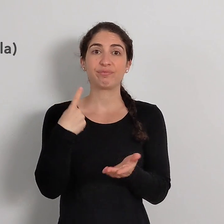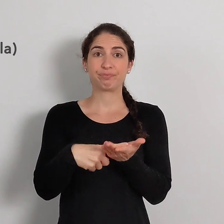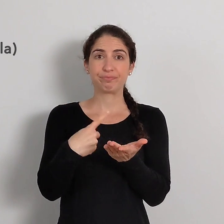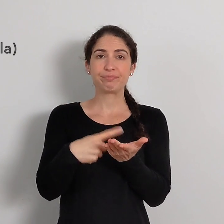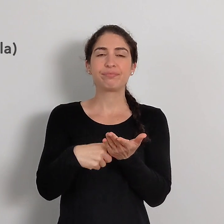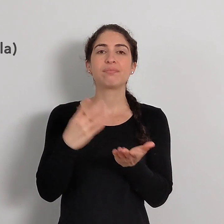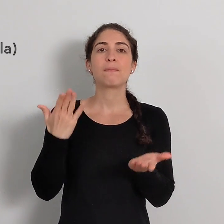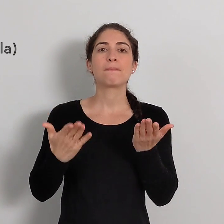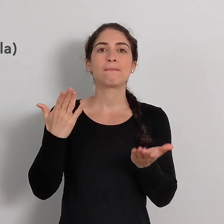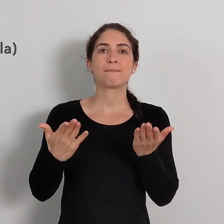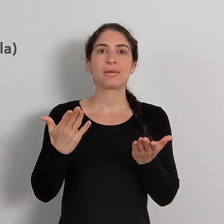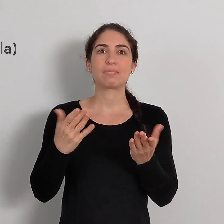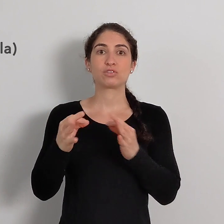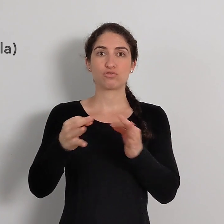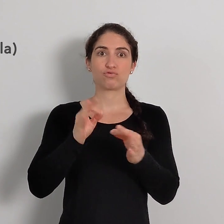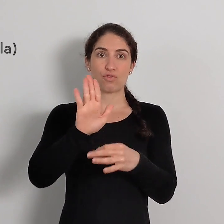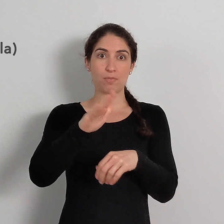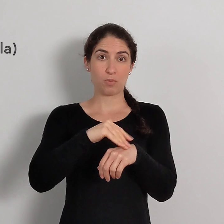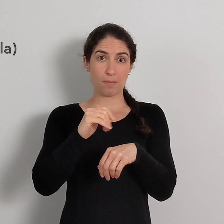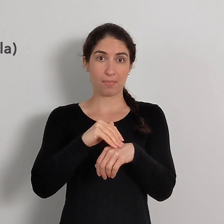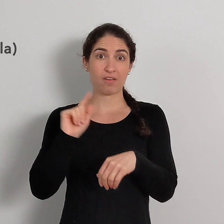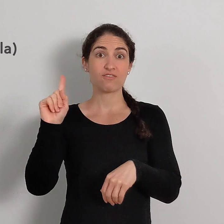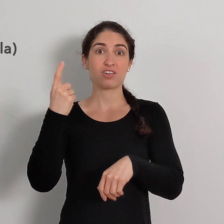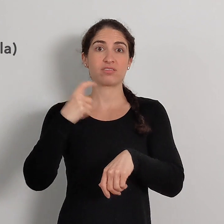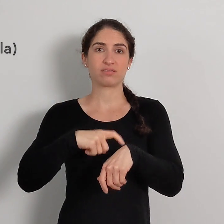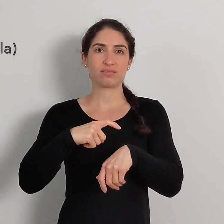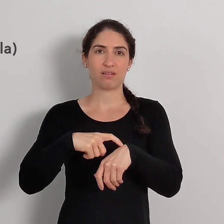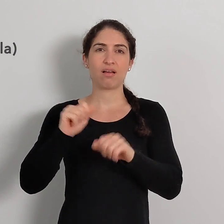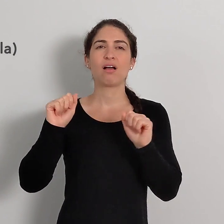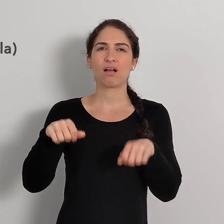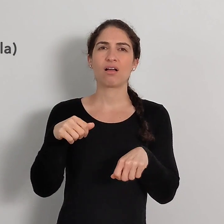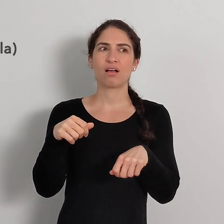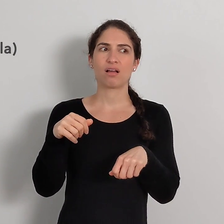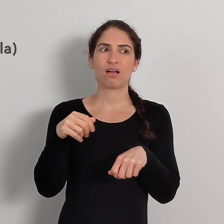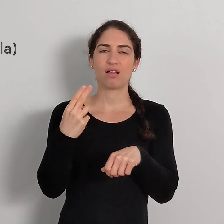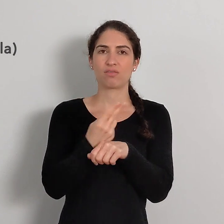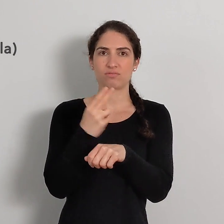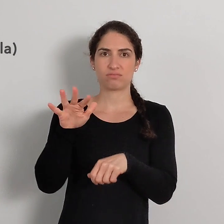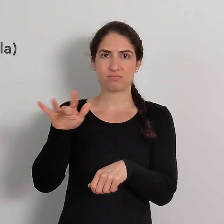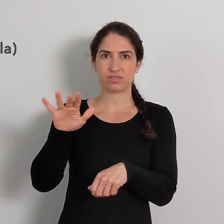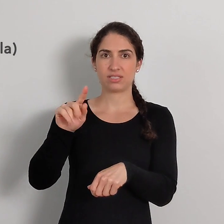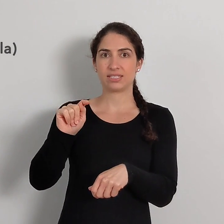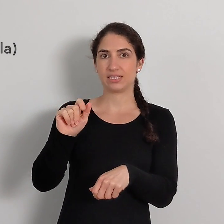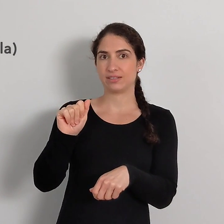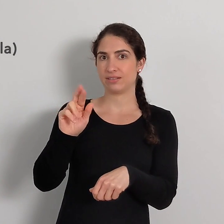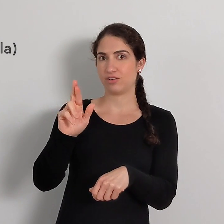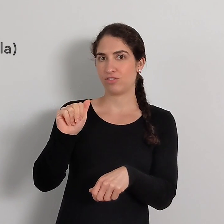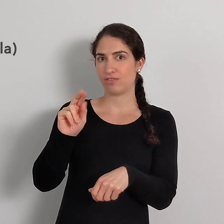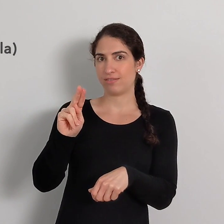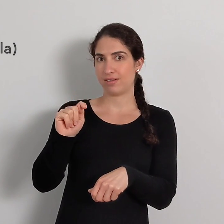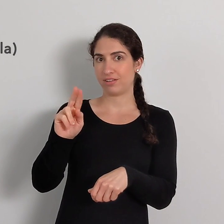If you're discussing, maybe describing your pet the first time, you might sign fs-TARANTULA,